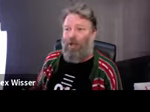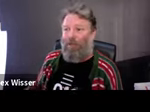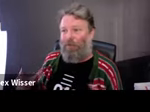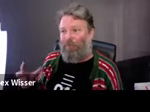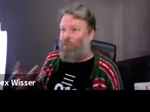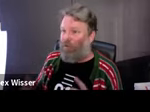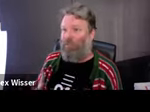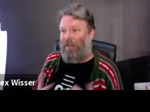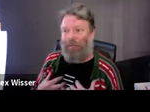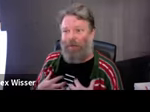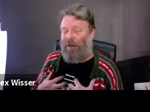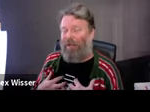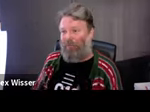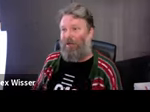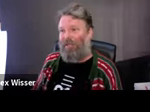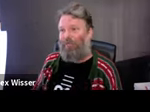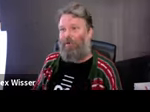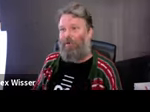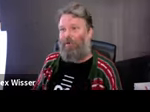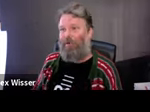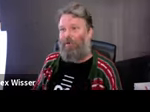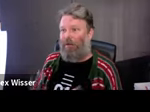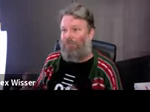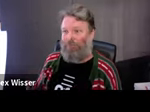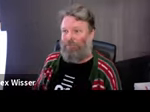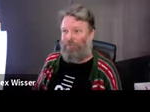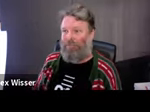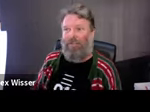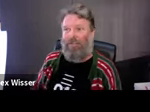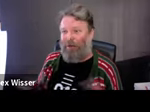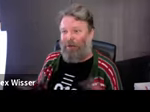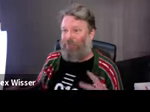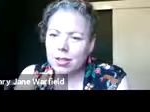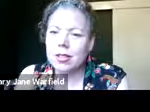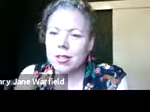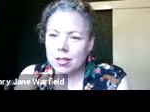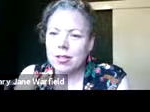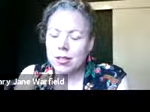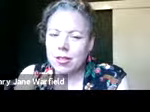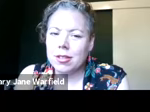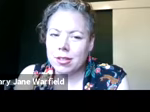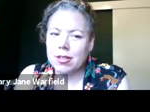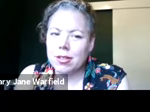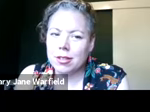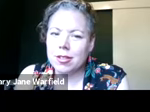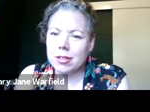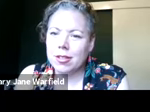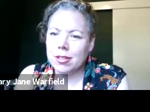mostly made up in my experience of difference. Like, they're a whole bunch of very different people that are working together and trying to